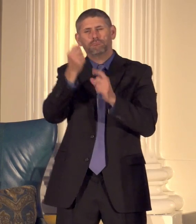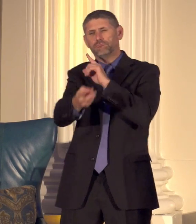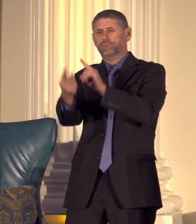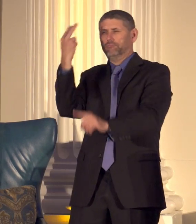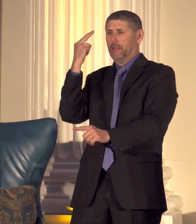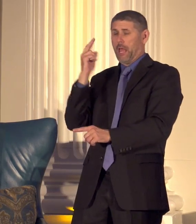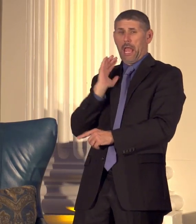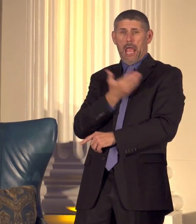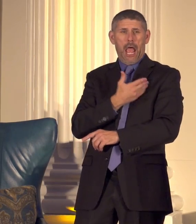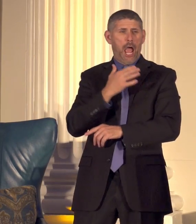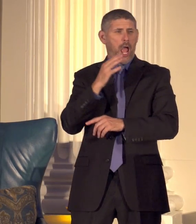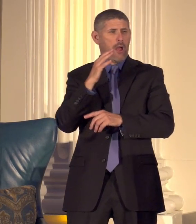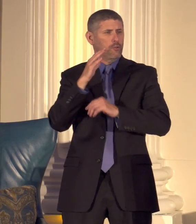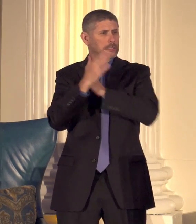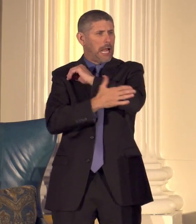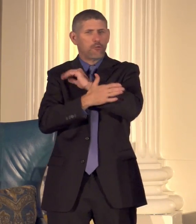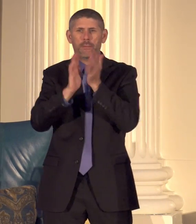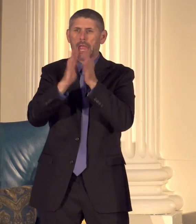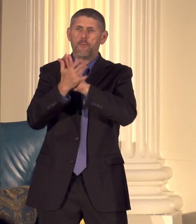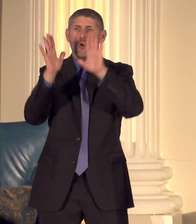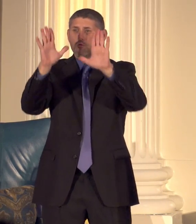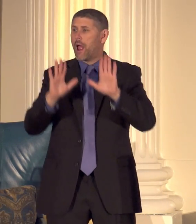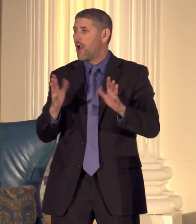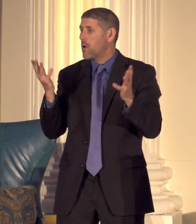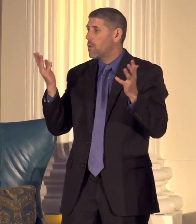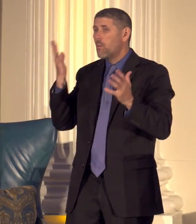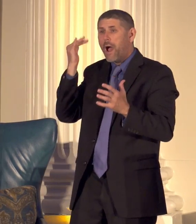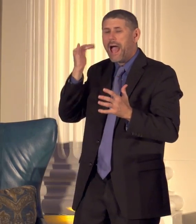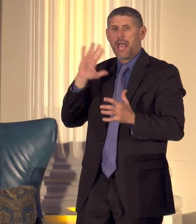Declaration of Independence I think spells it out in such a beautiful way